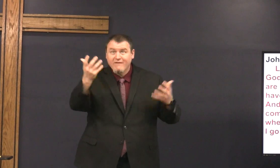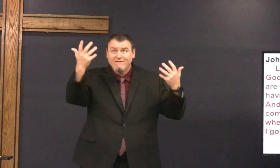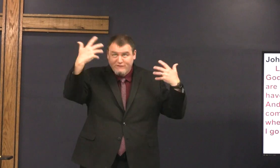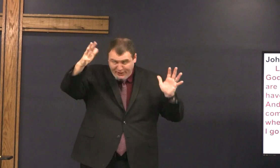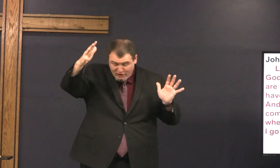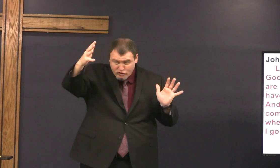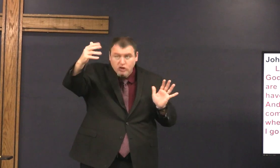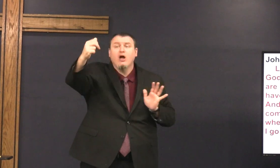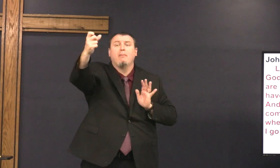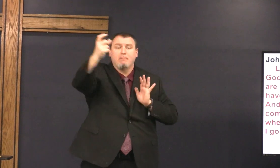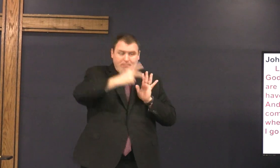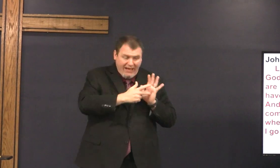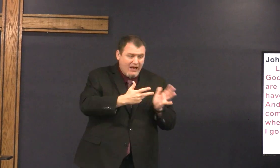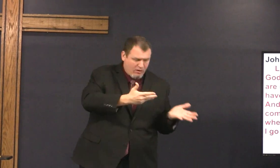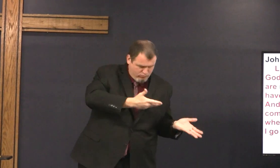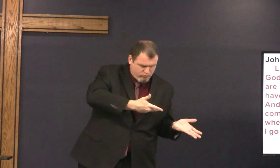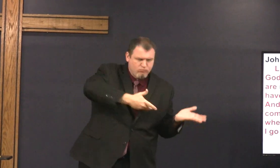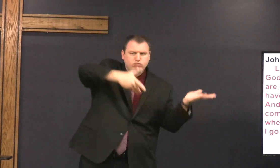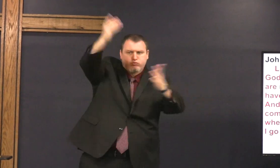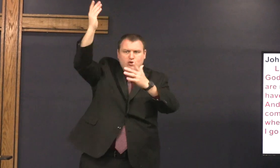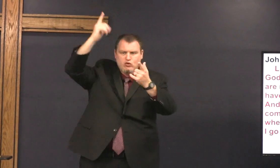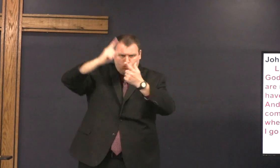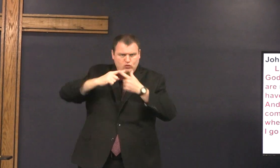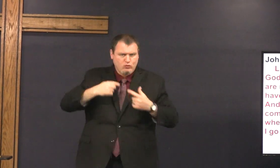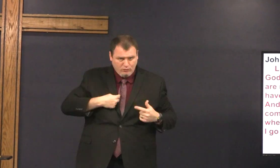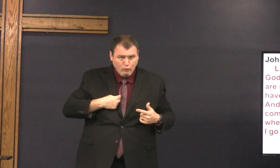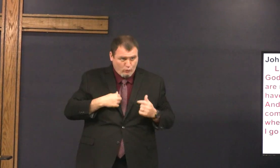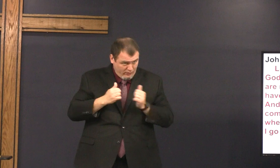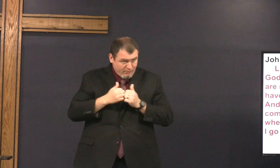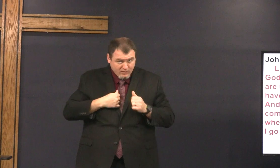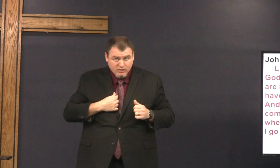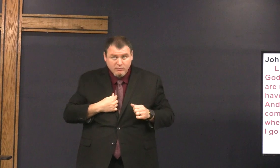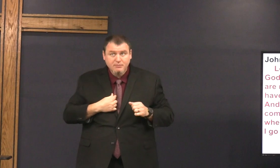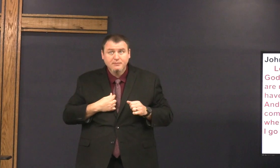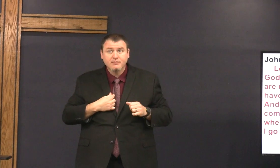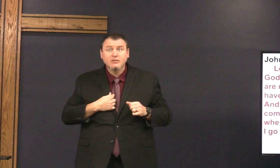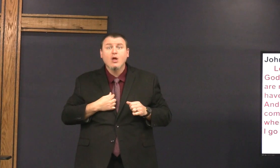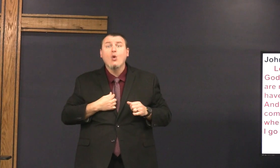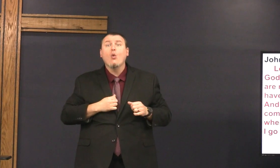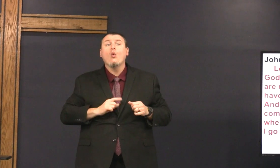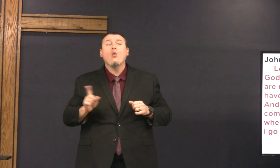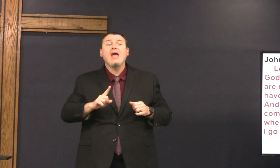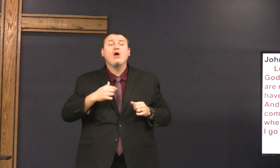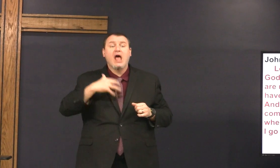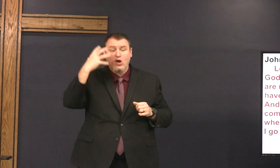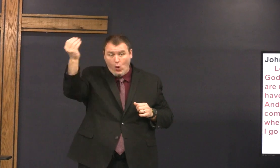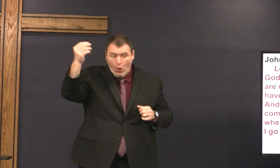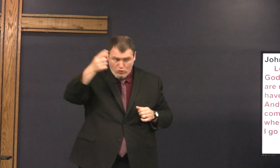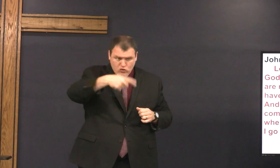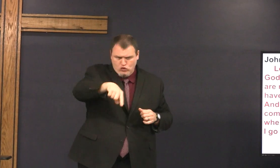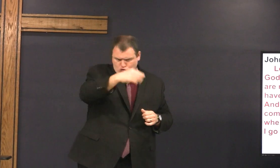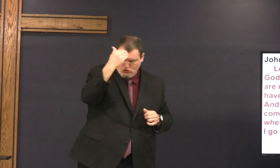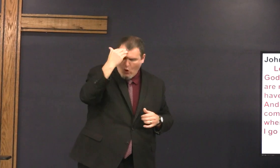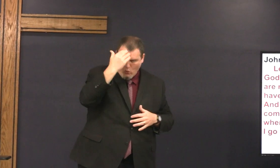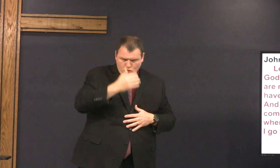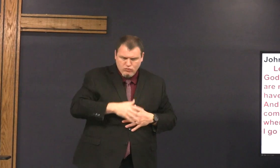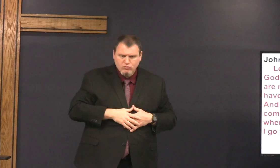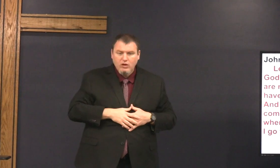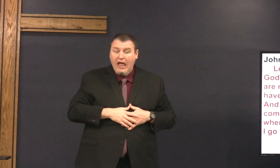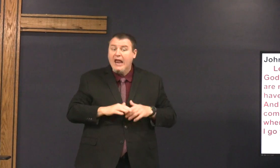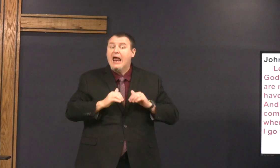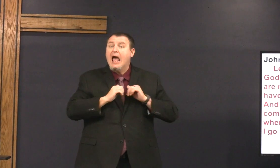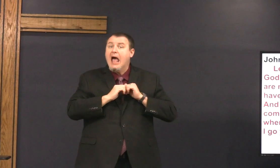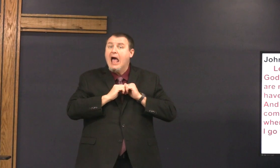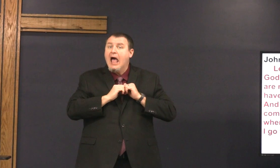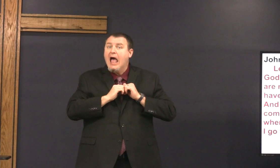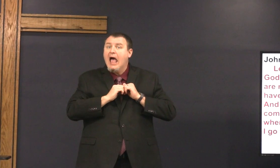okay so I'm going right and when I come back I'll take you with me where am I going you know that